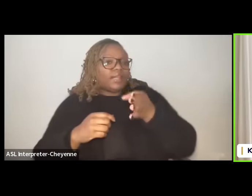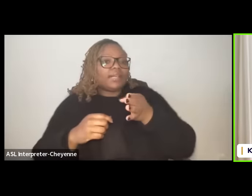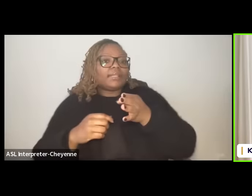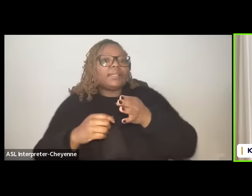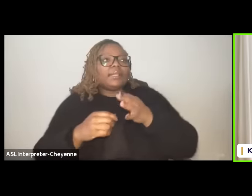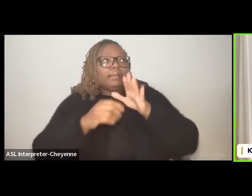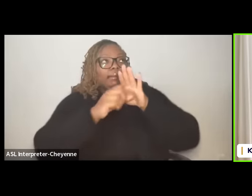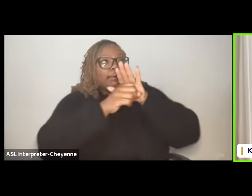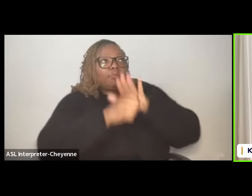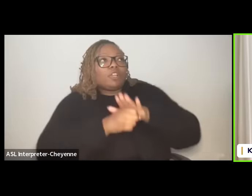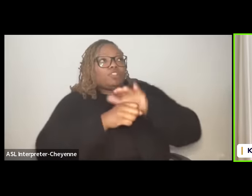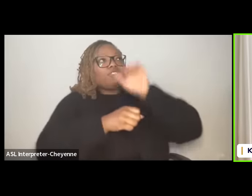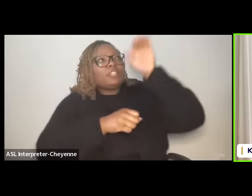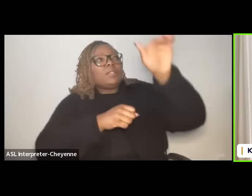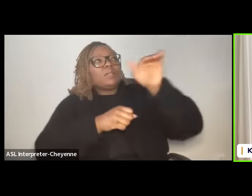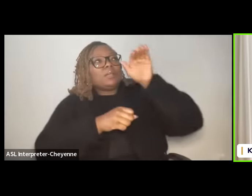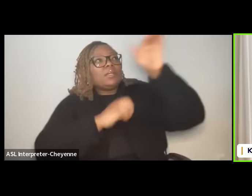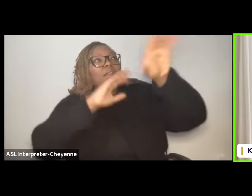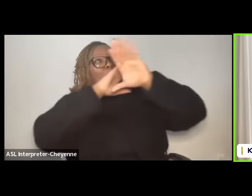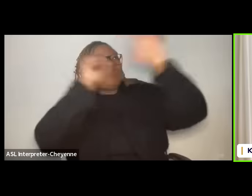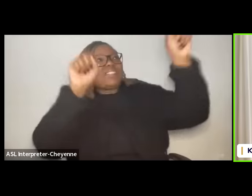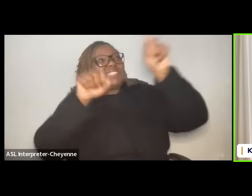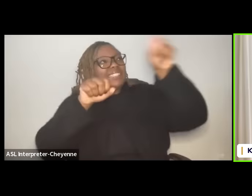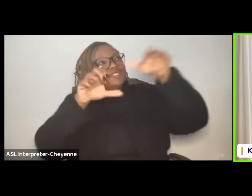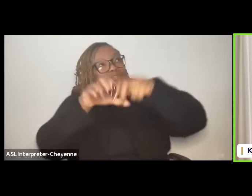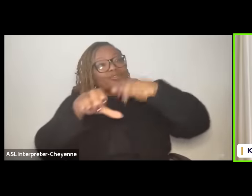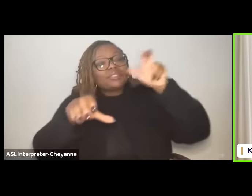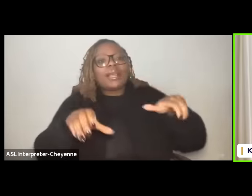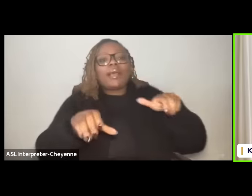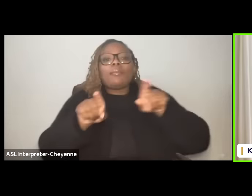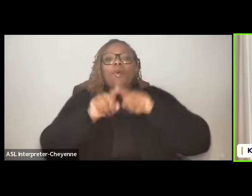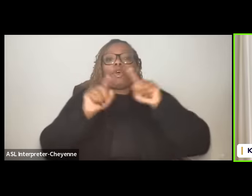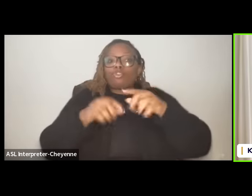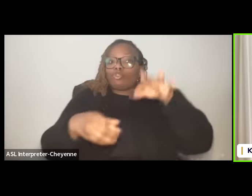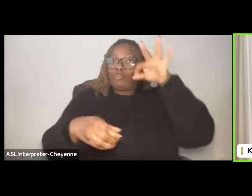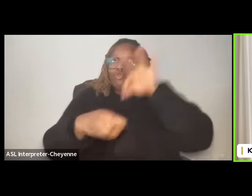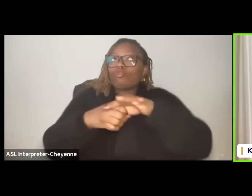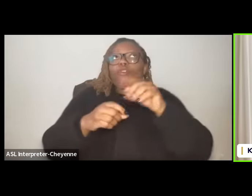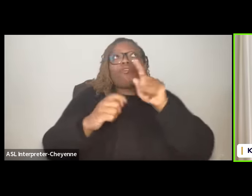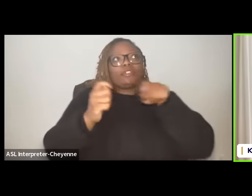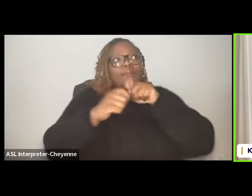a president to leave and to prop up presidents which is what we're experiencing right now so